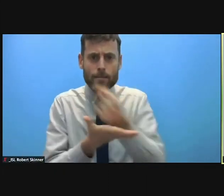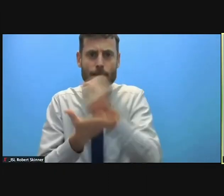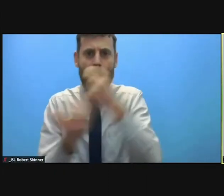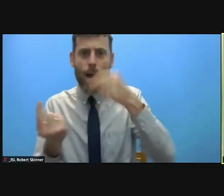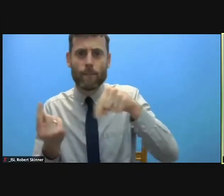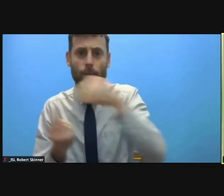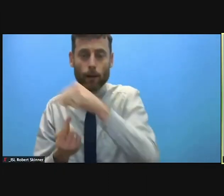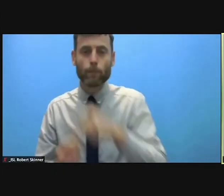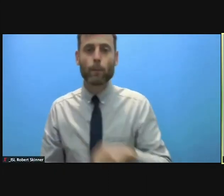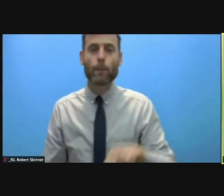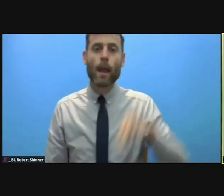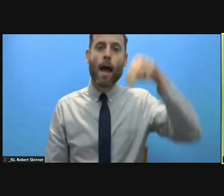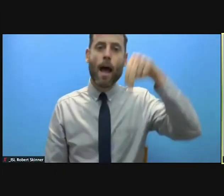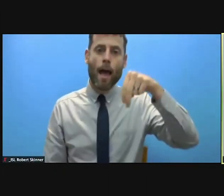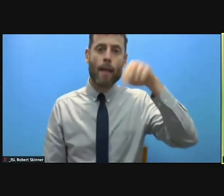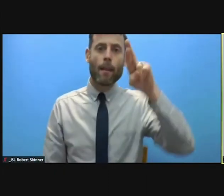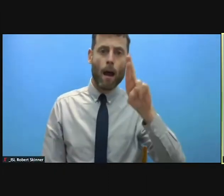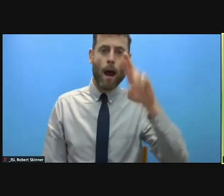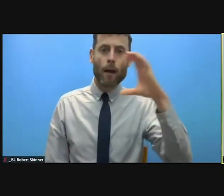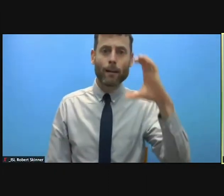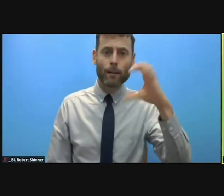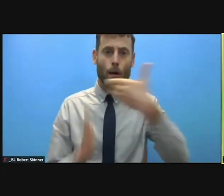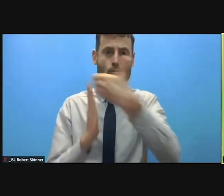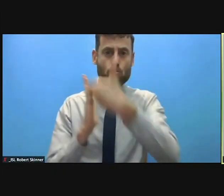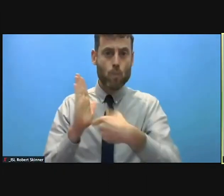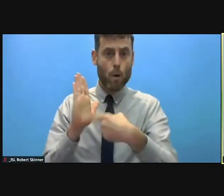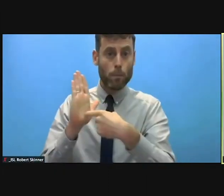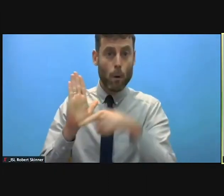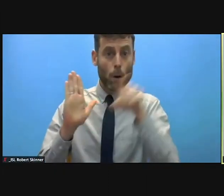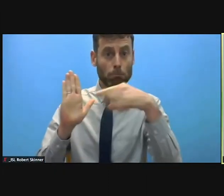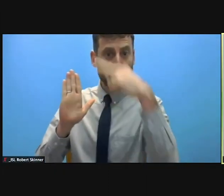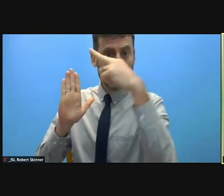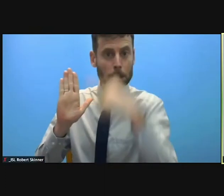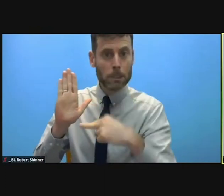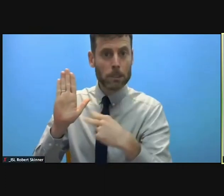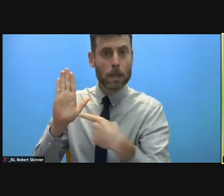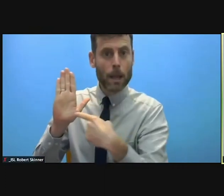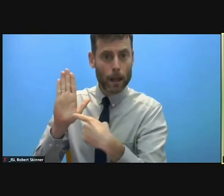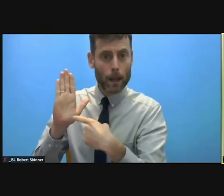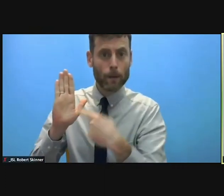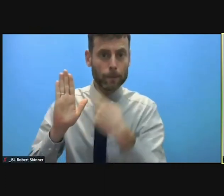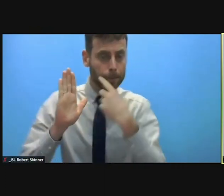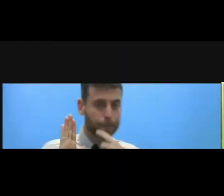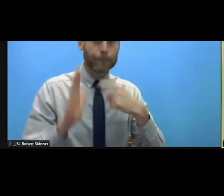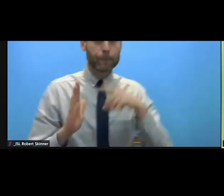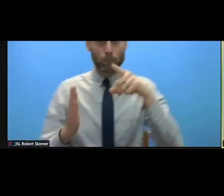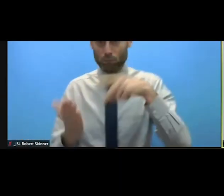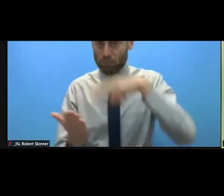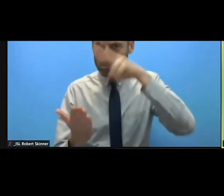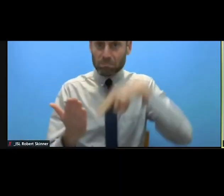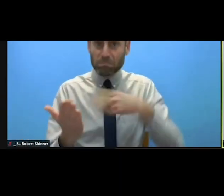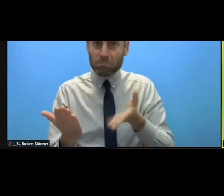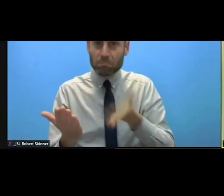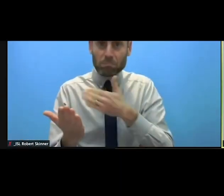hope all of you have seen the report. You could go through it particularly its recommendations,